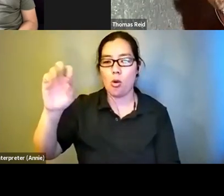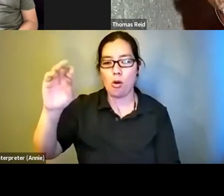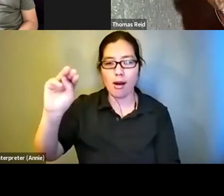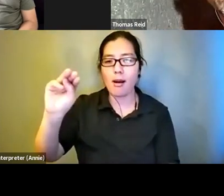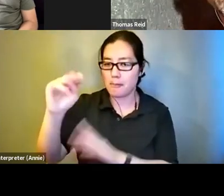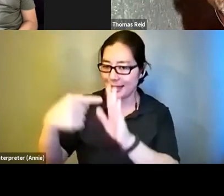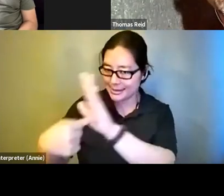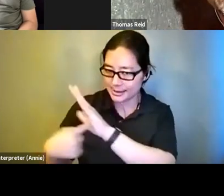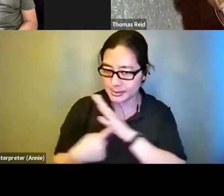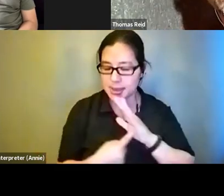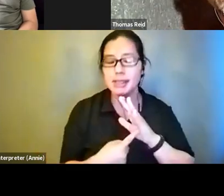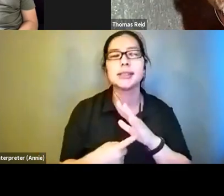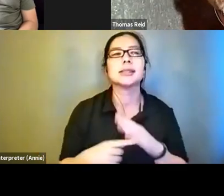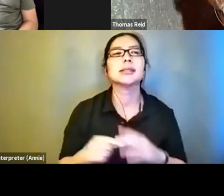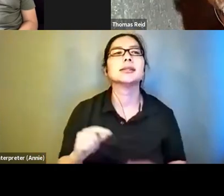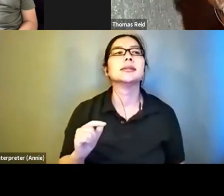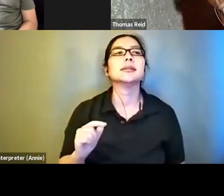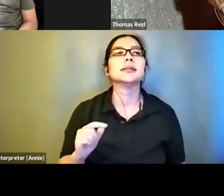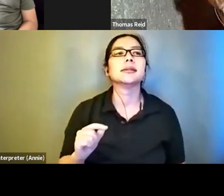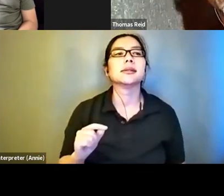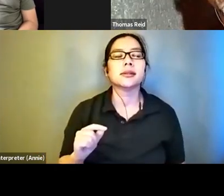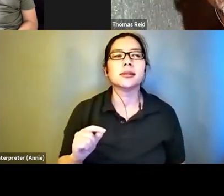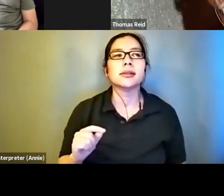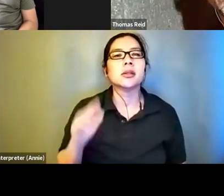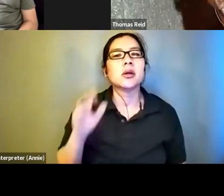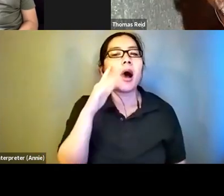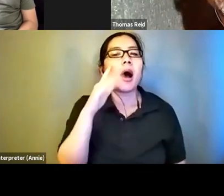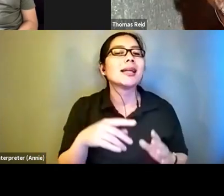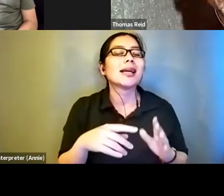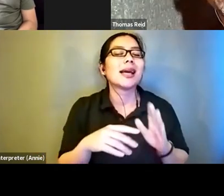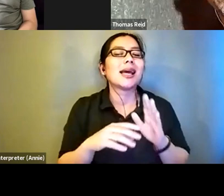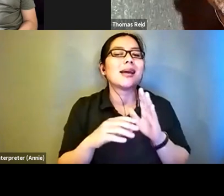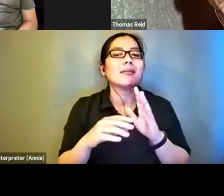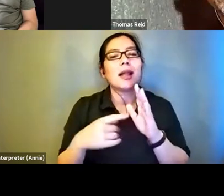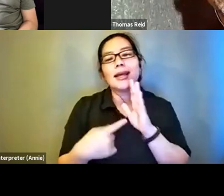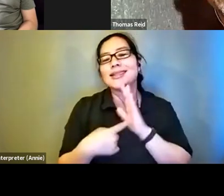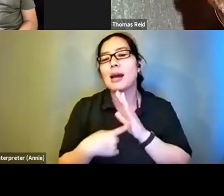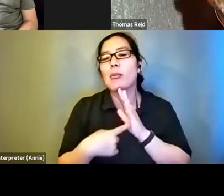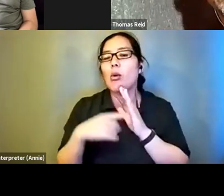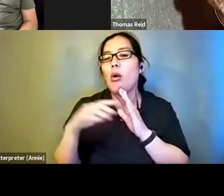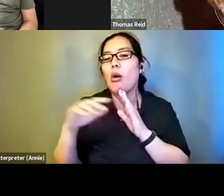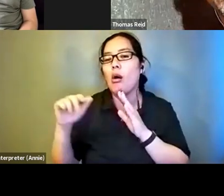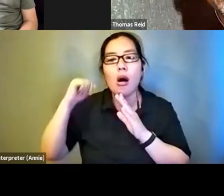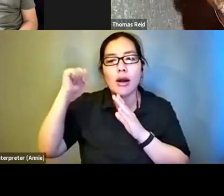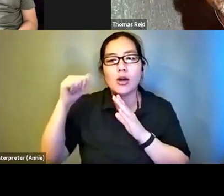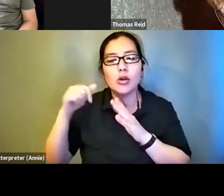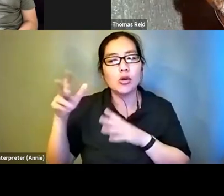. There will be a sample audio of the unseen